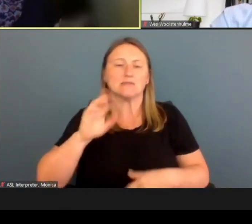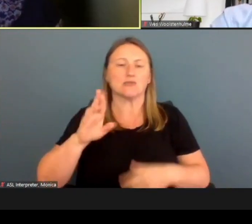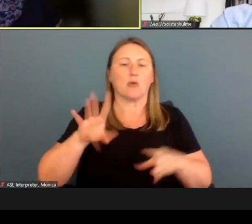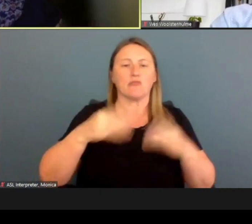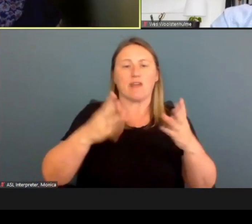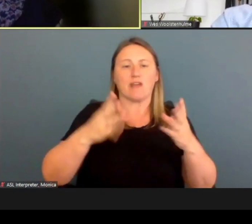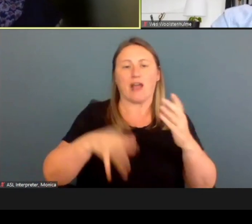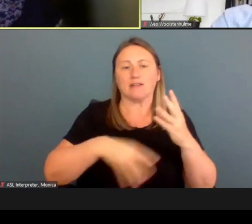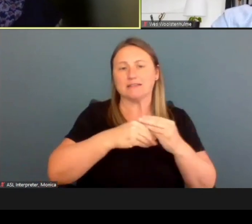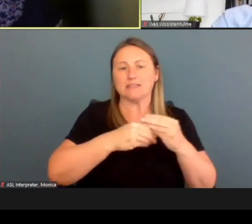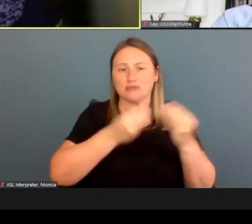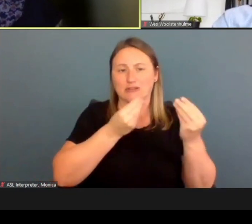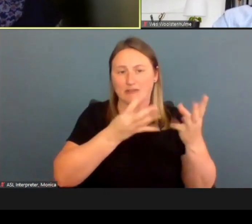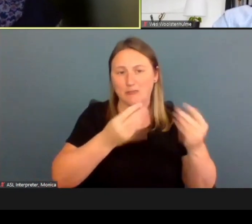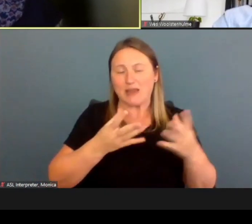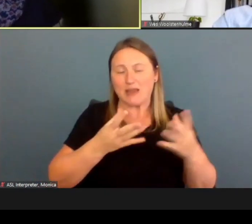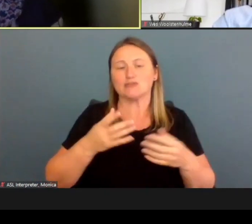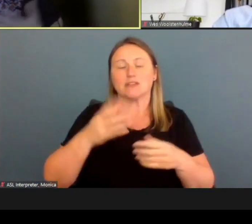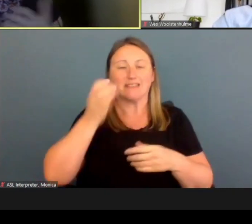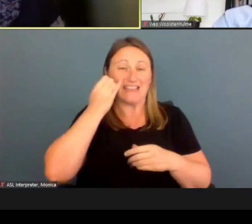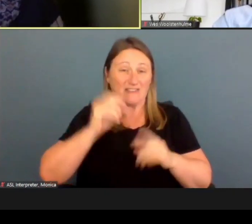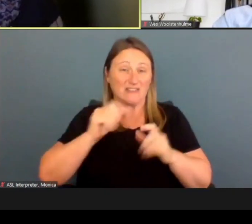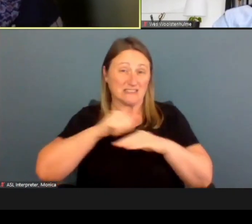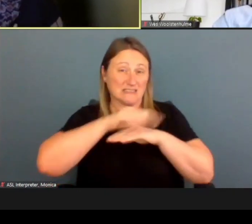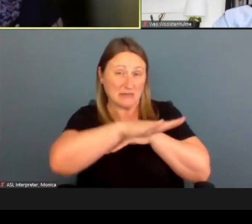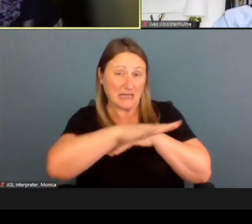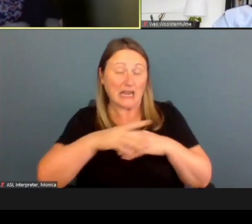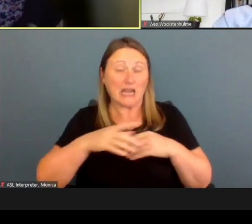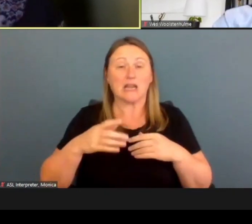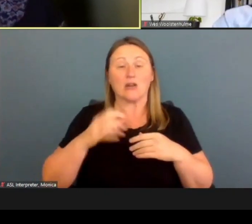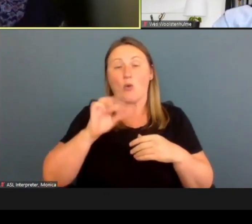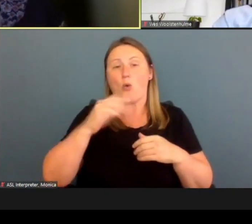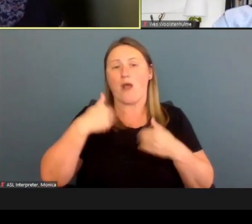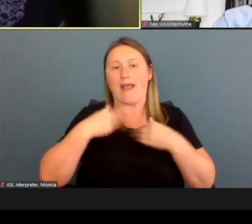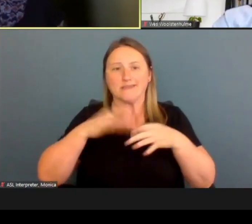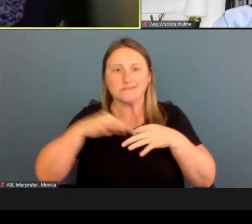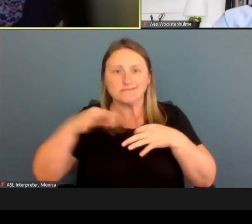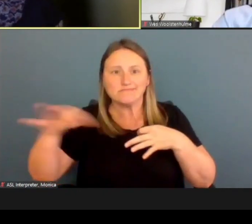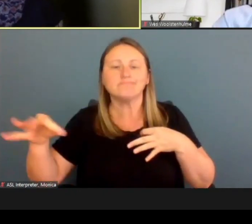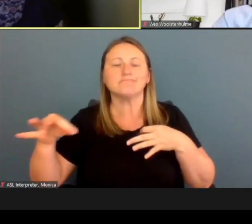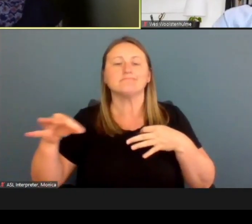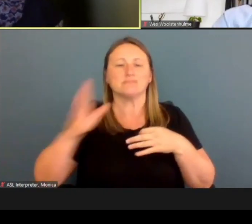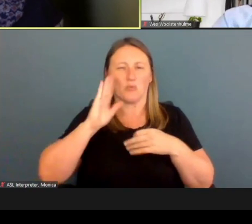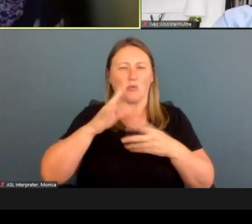after they've submitted their application or avoid the delays in having their application process.